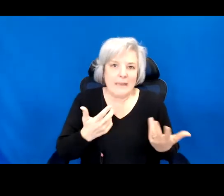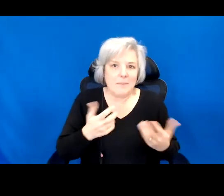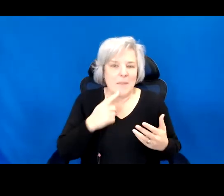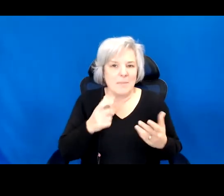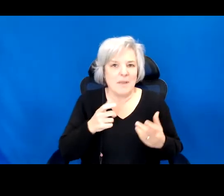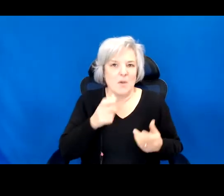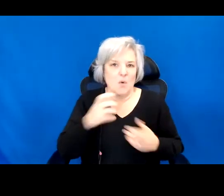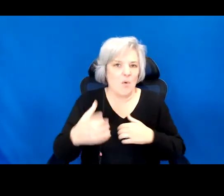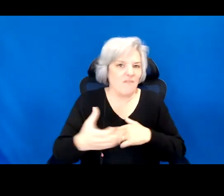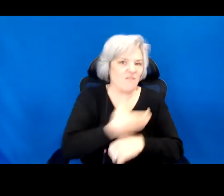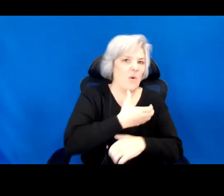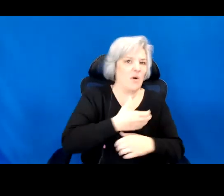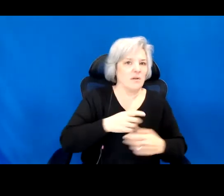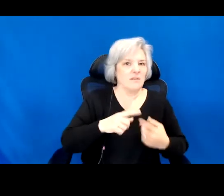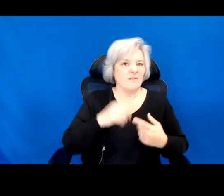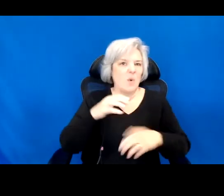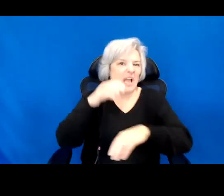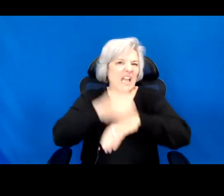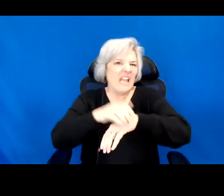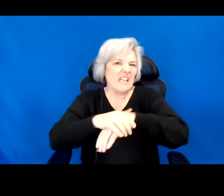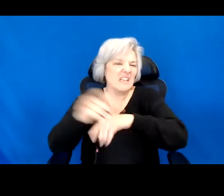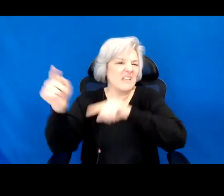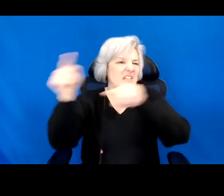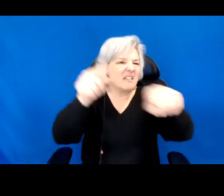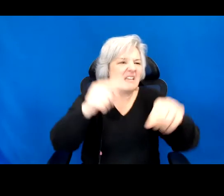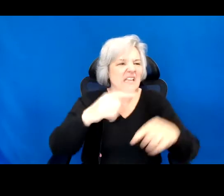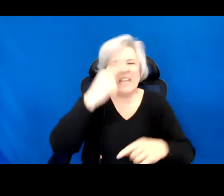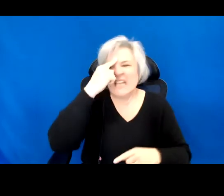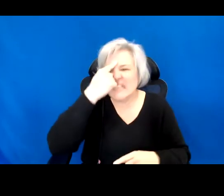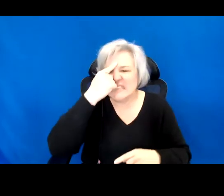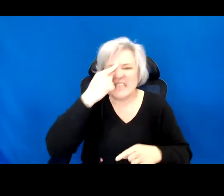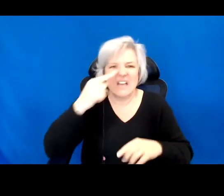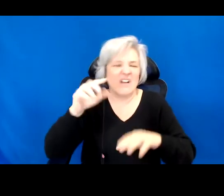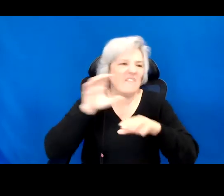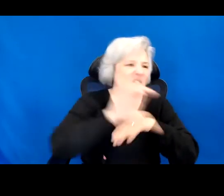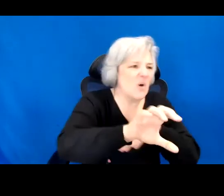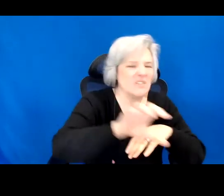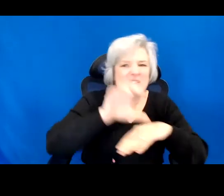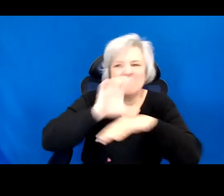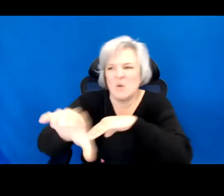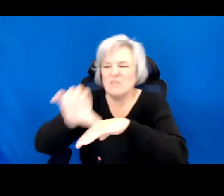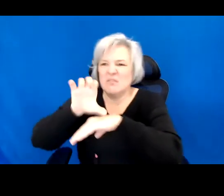of British colonialism in India. But my utterance also implicated the Jews